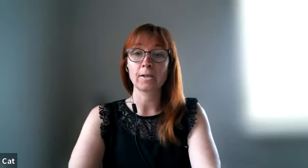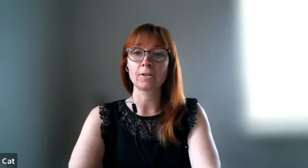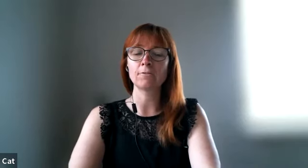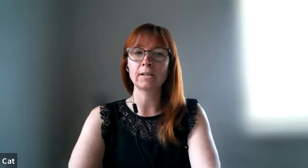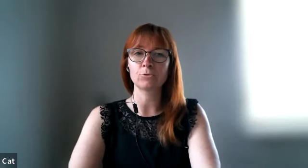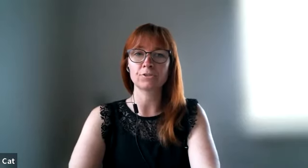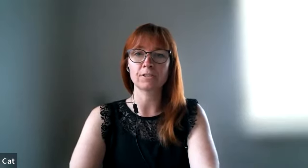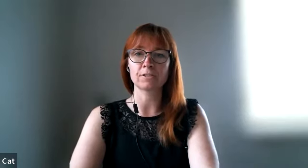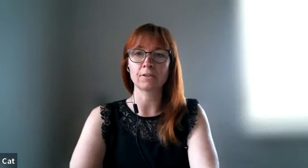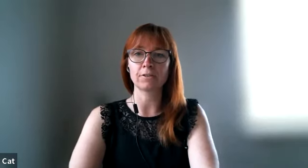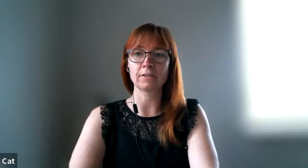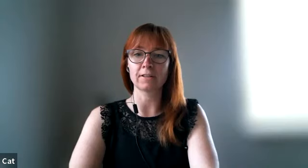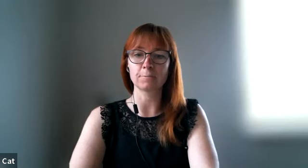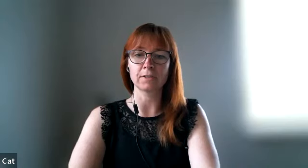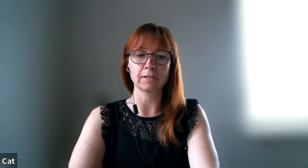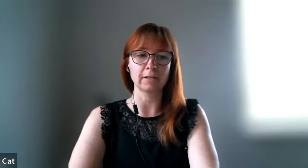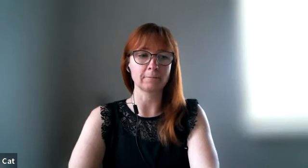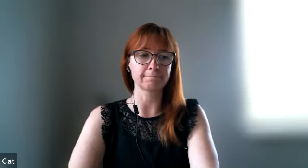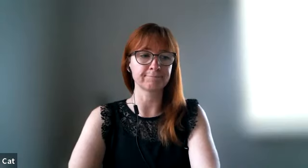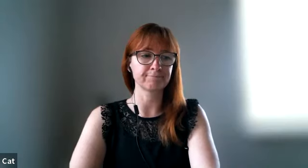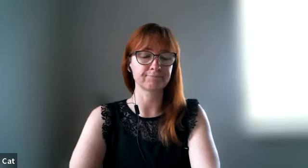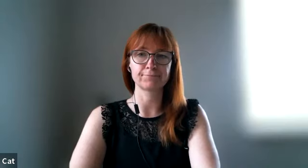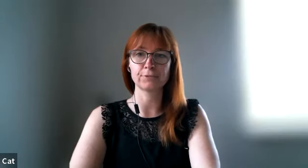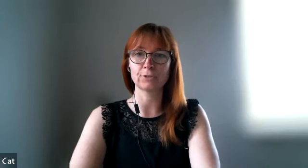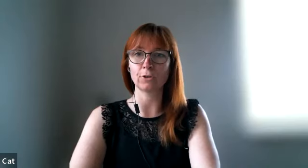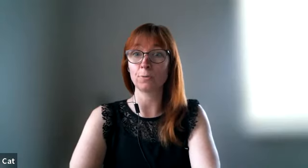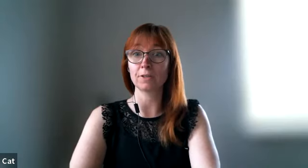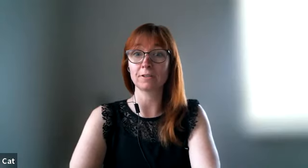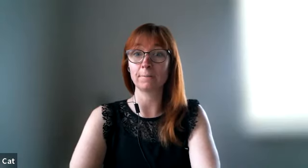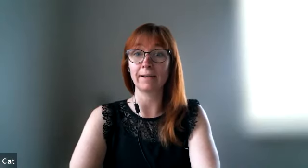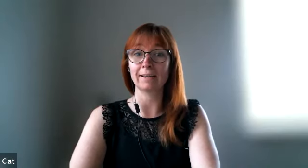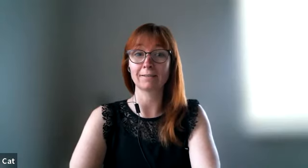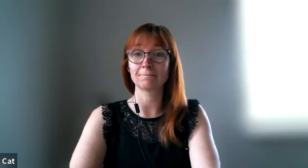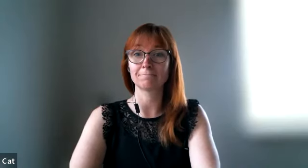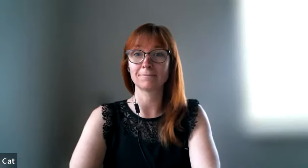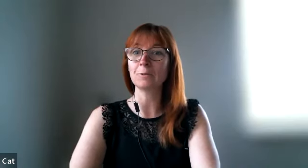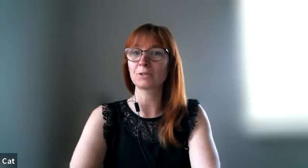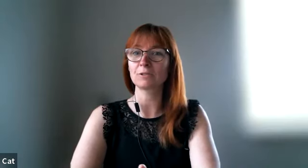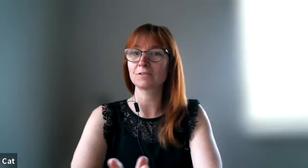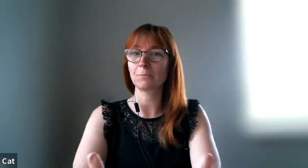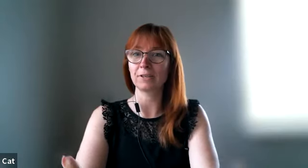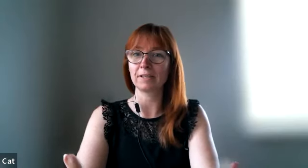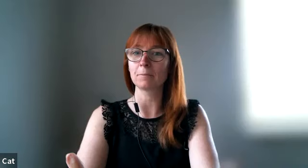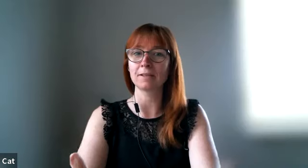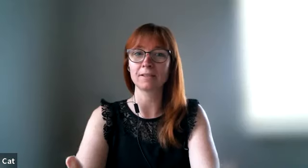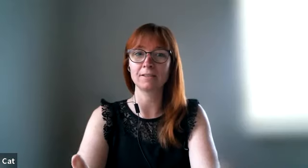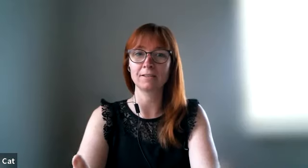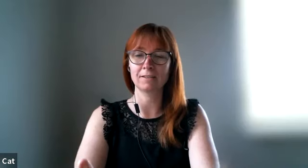the love languages is nothing that's been documented by anyone else than him and he